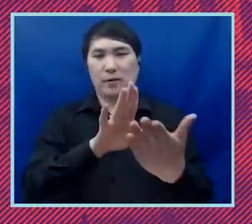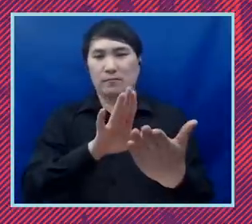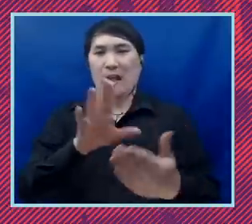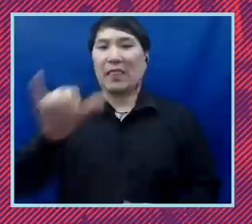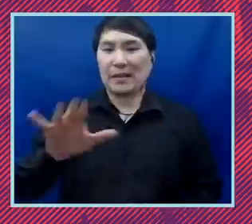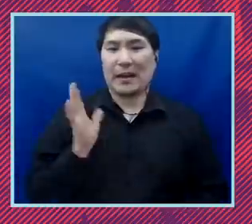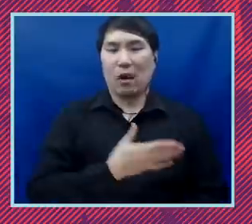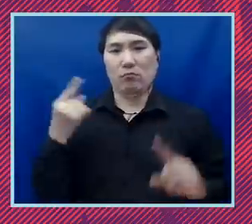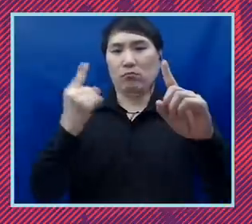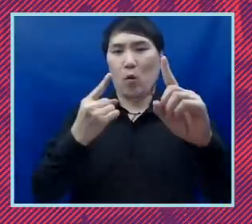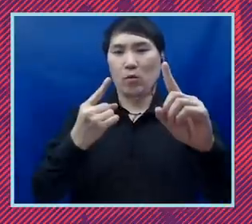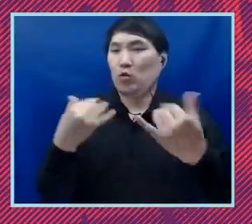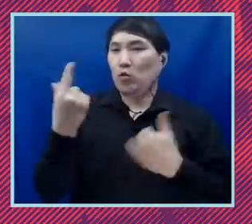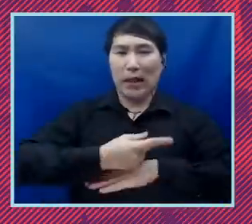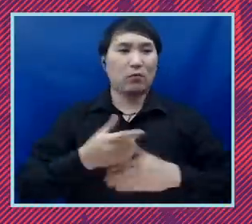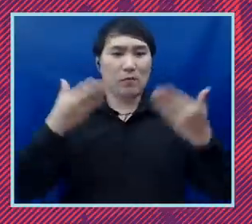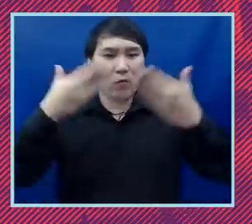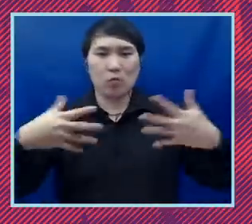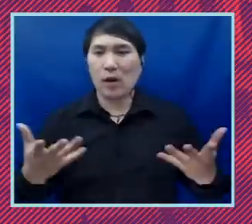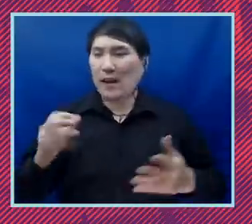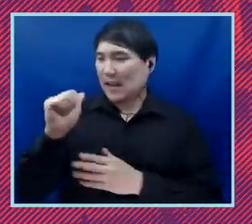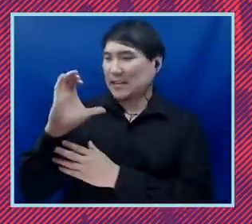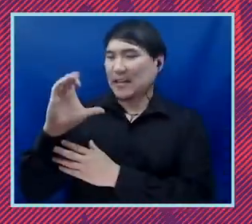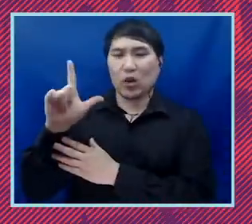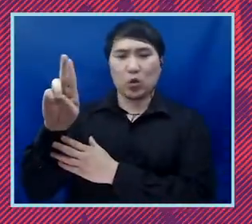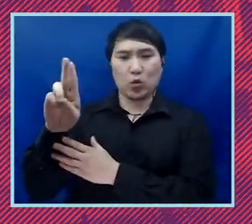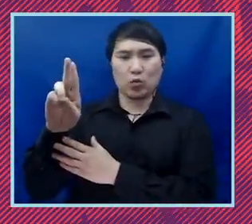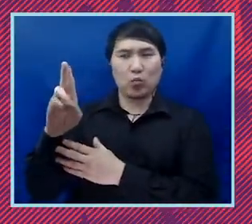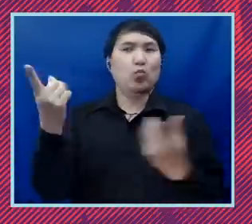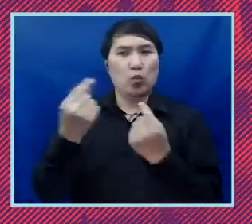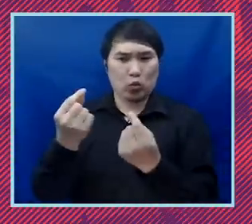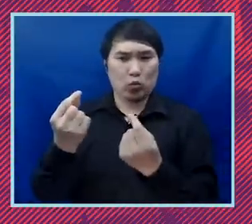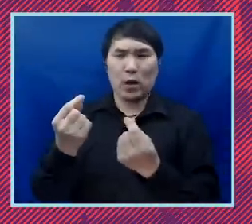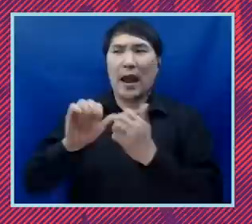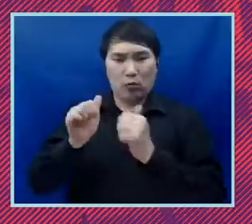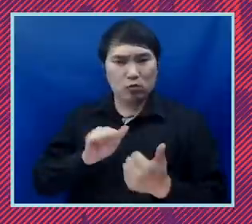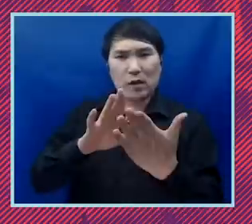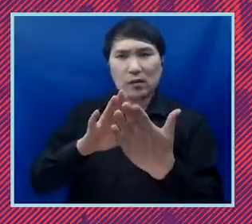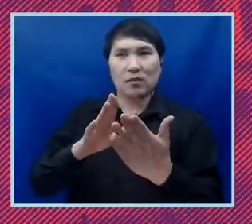all about. To talk about what the ACLU is going to do to double down on our systemic equality agenda,